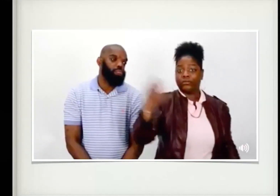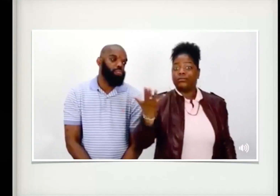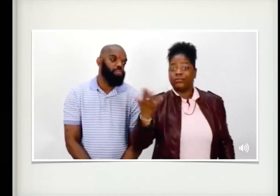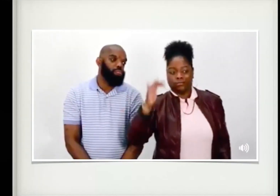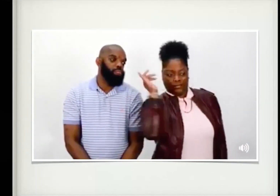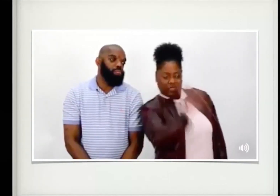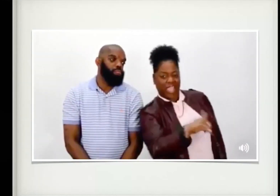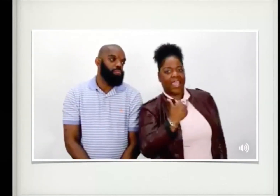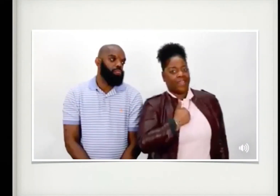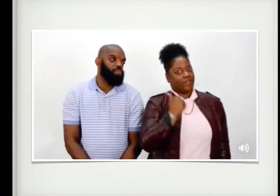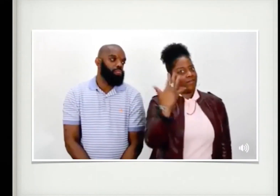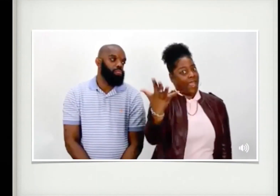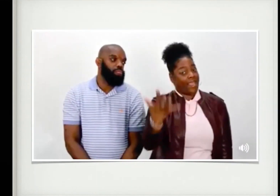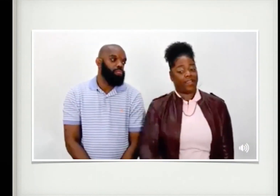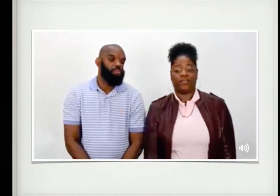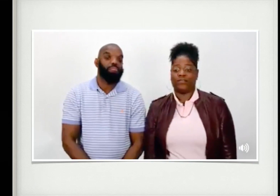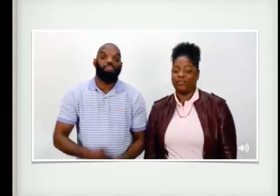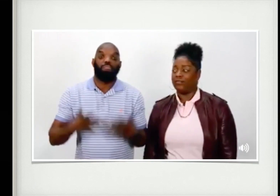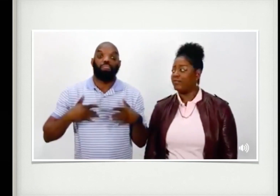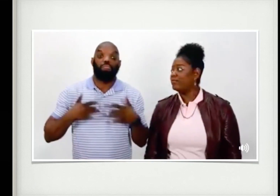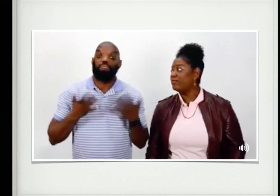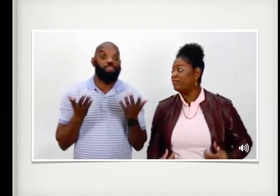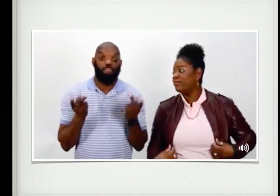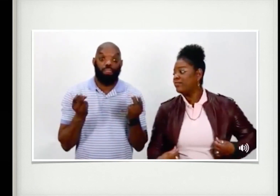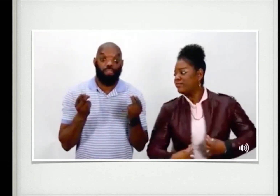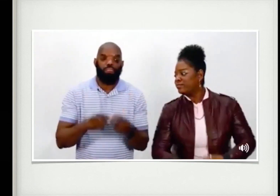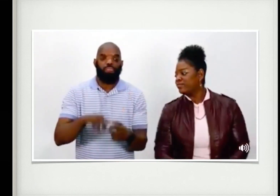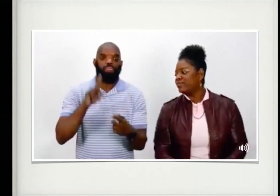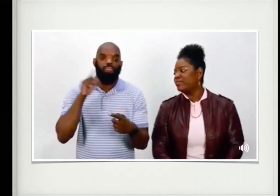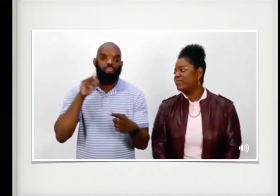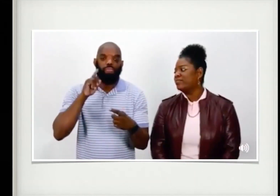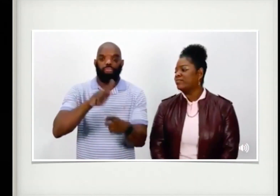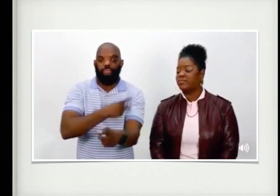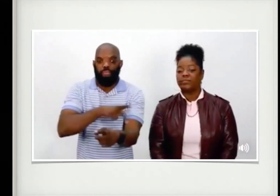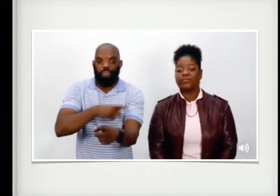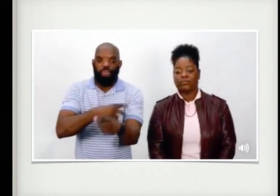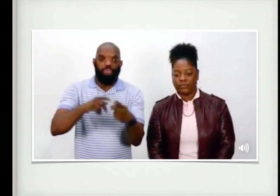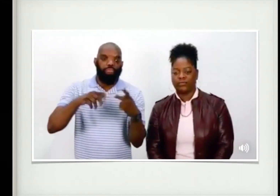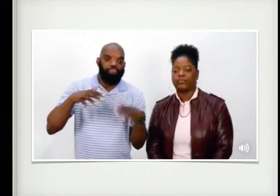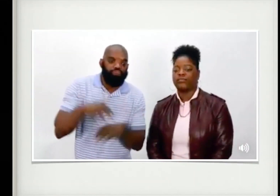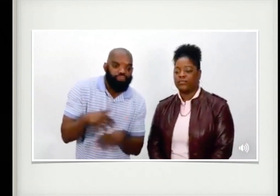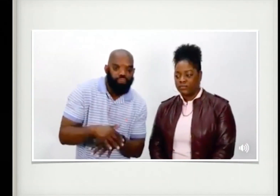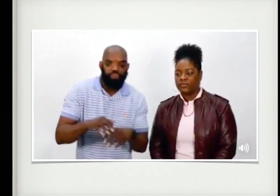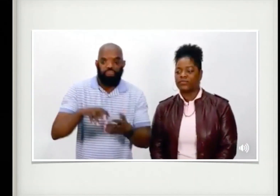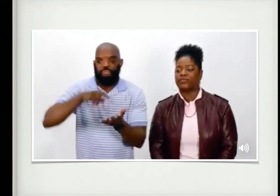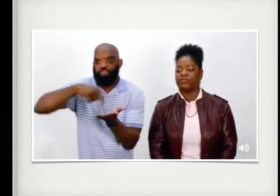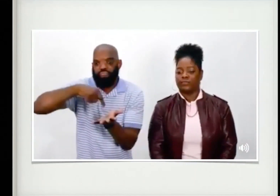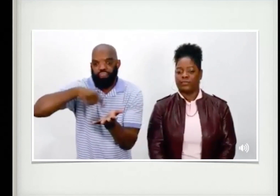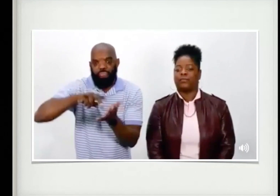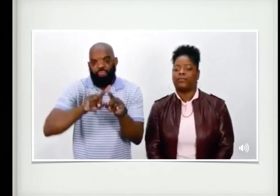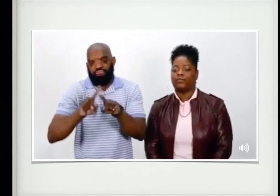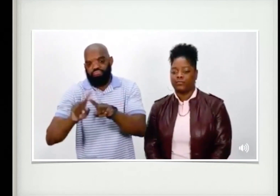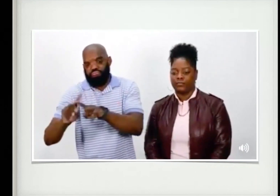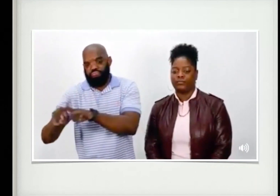We're going to do something different and fun, poetry, rap,